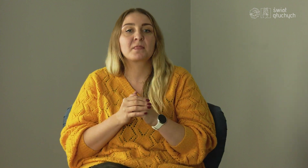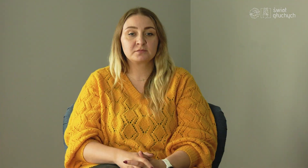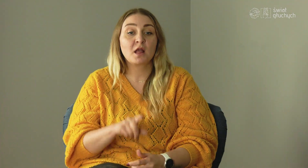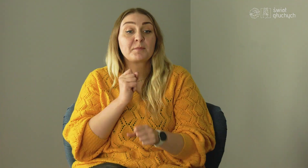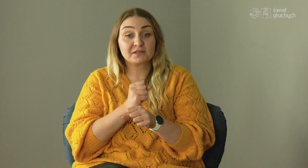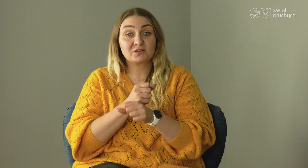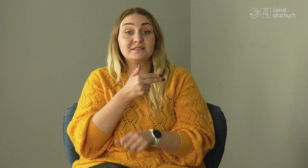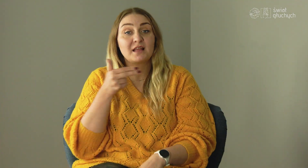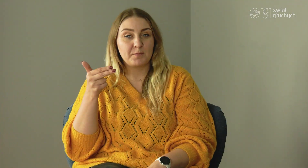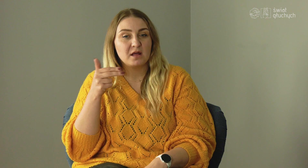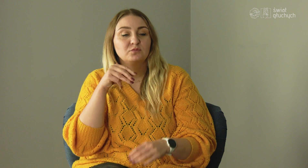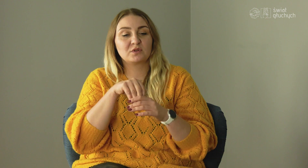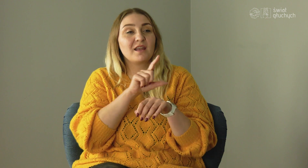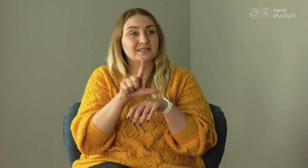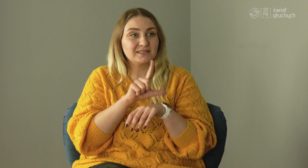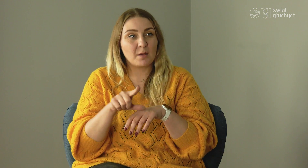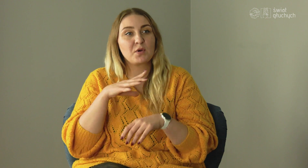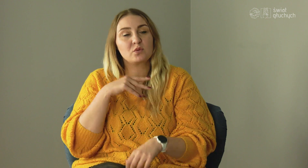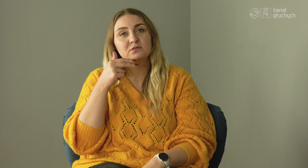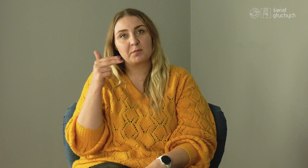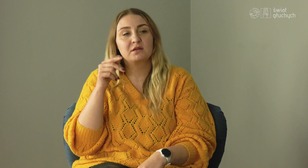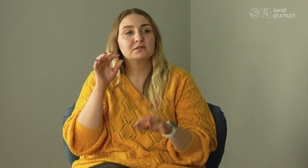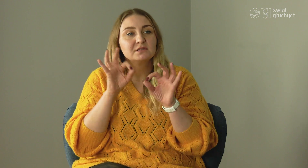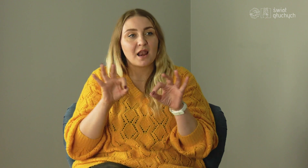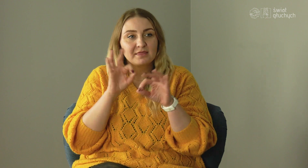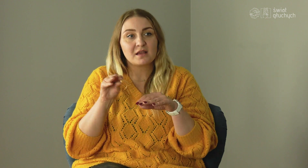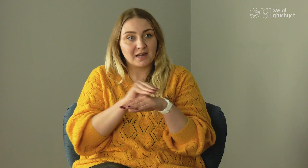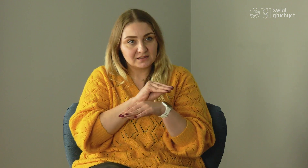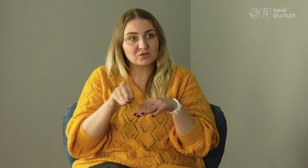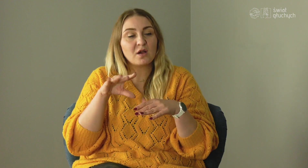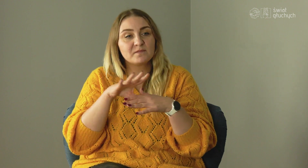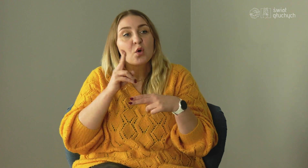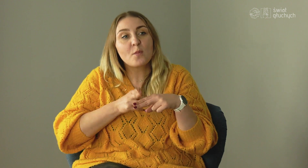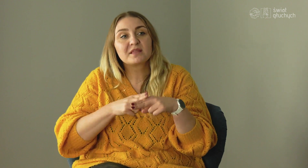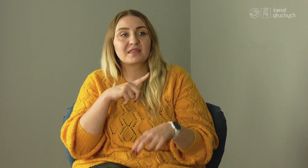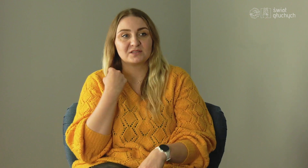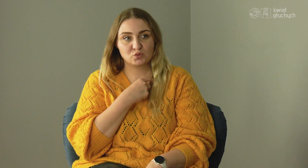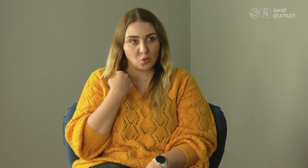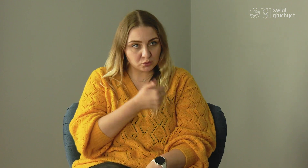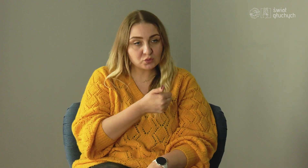My undergraduate thesis topic was related to dietetics, diet in the treatment of thyroid diseases.